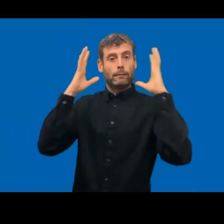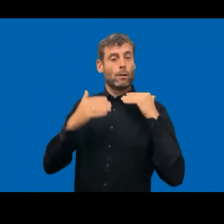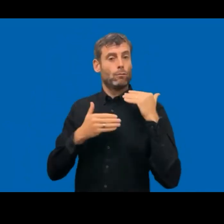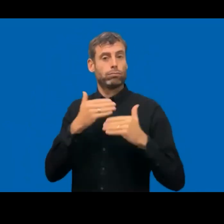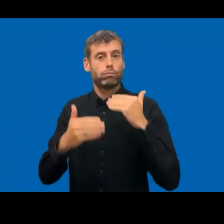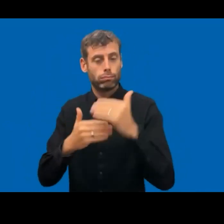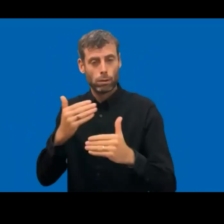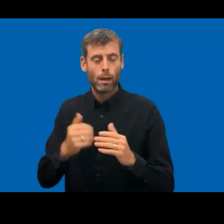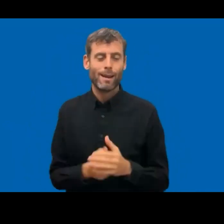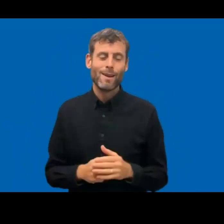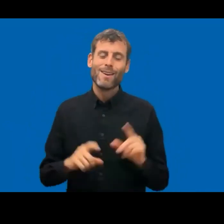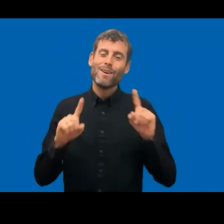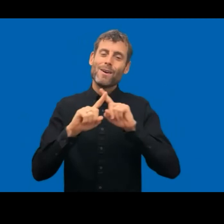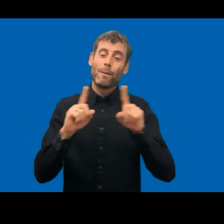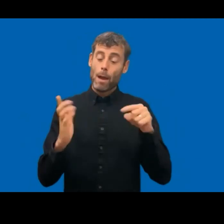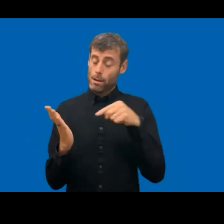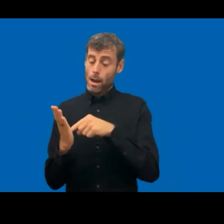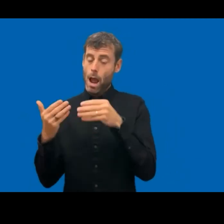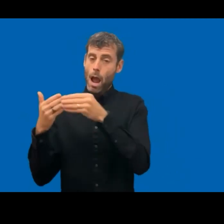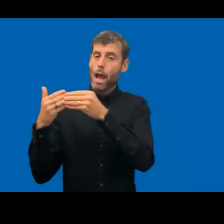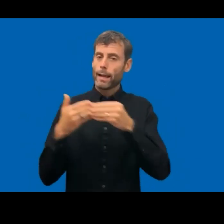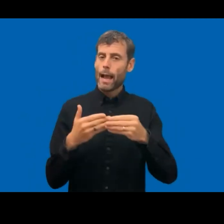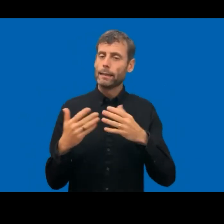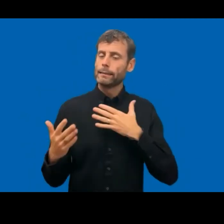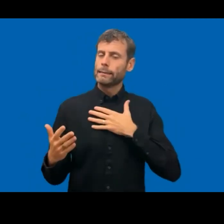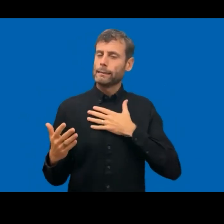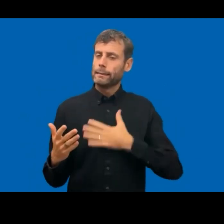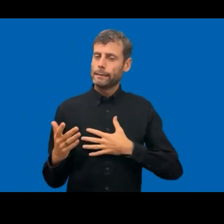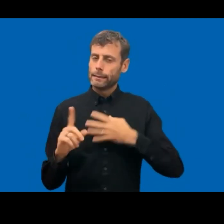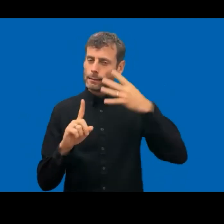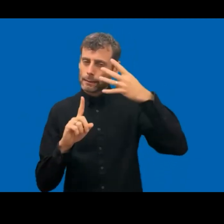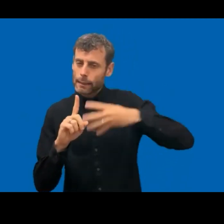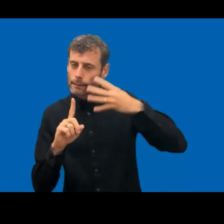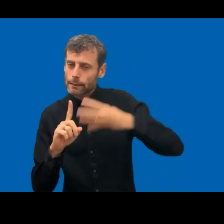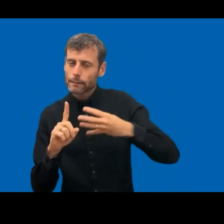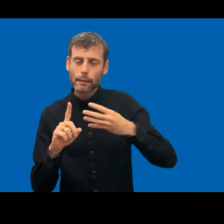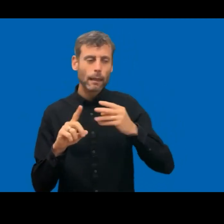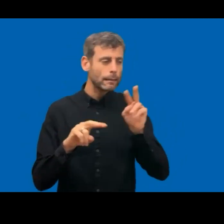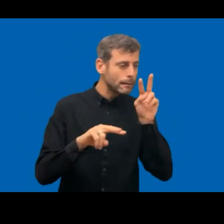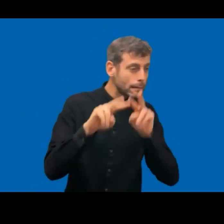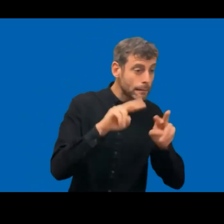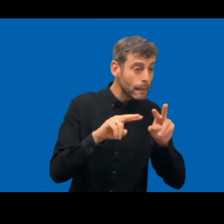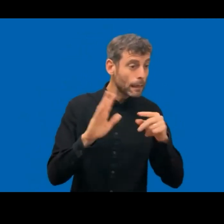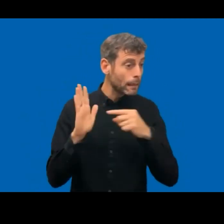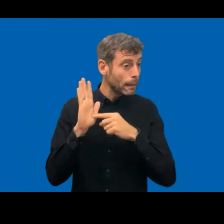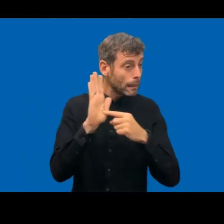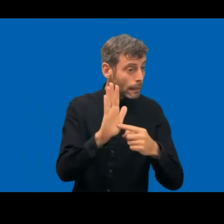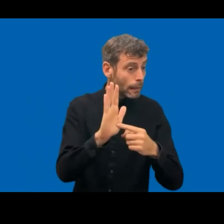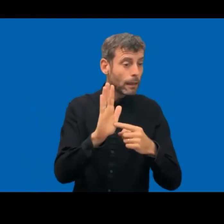mentioned. It's, of course, a lack of experts, but we have tried to publish our test procedures